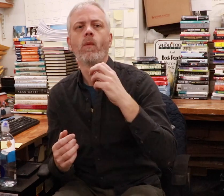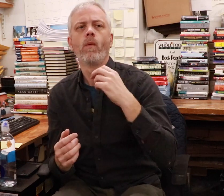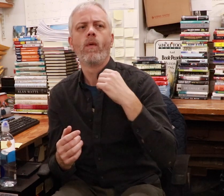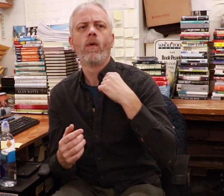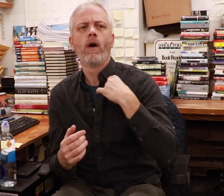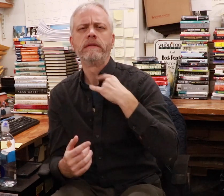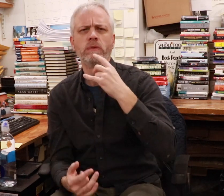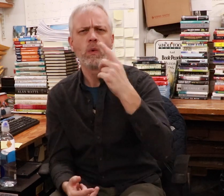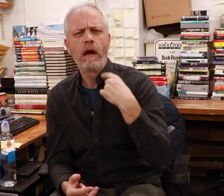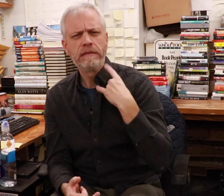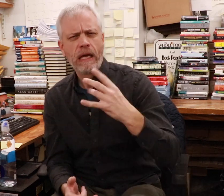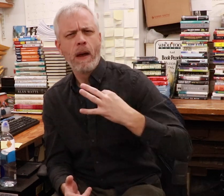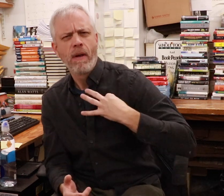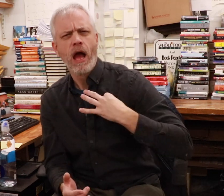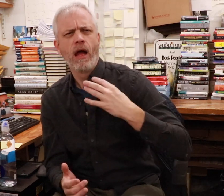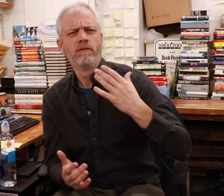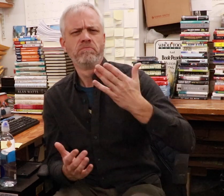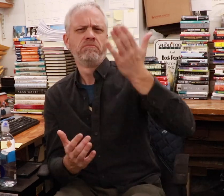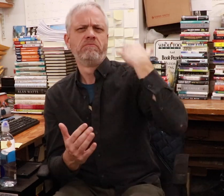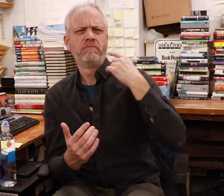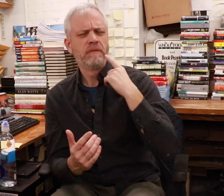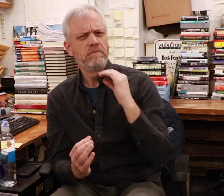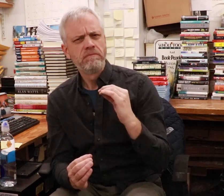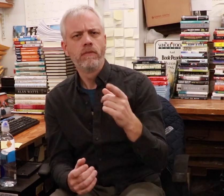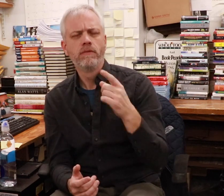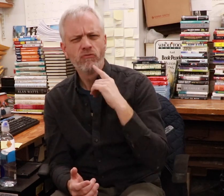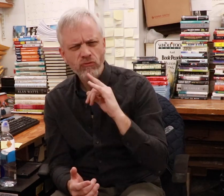I decided to let her know that I applied for a job but was never contacted for an interview.